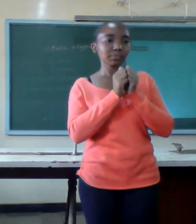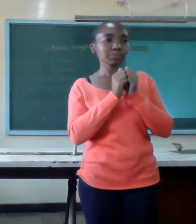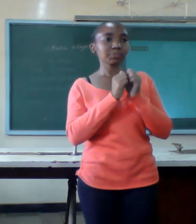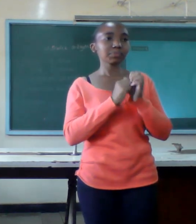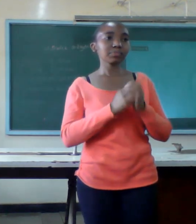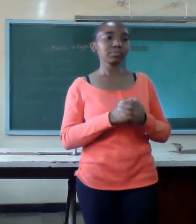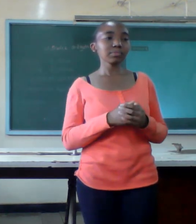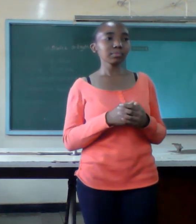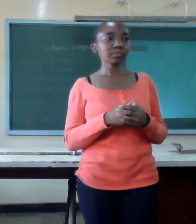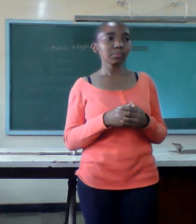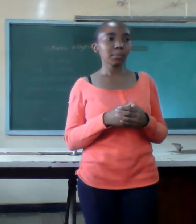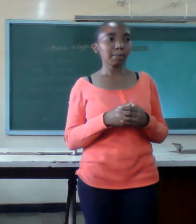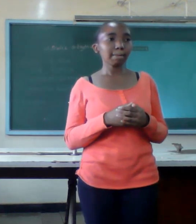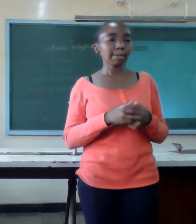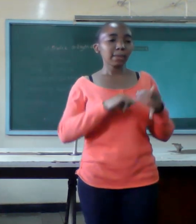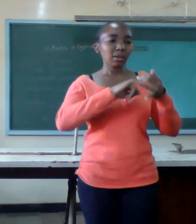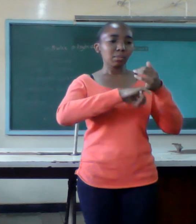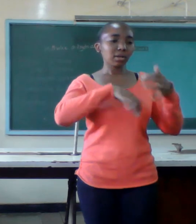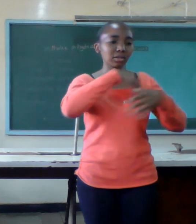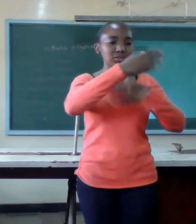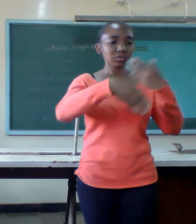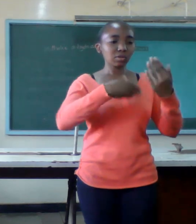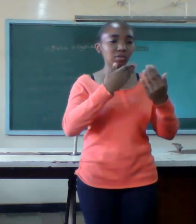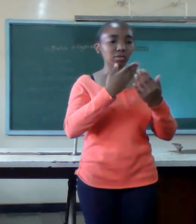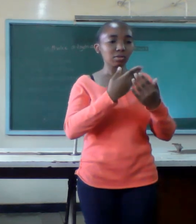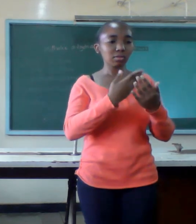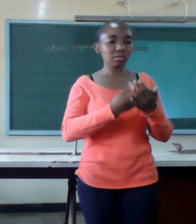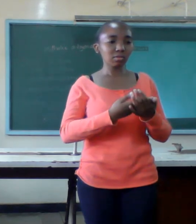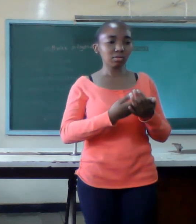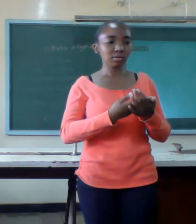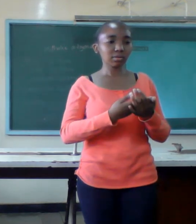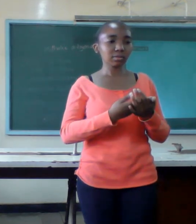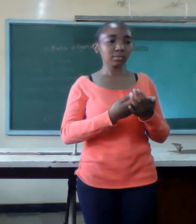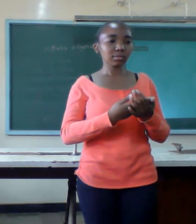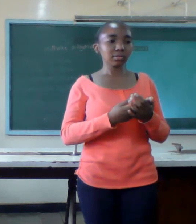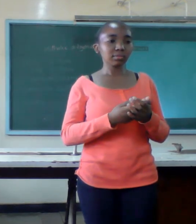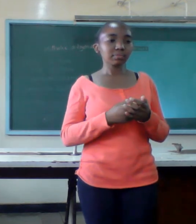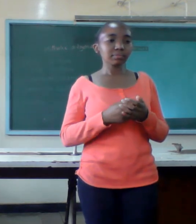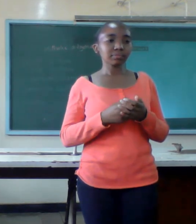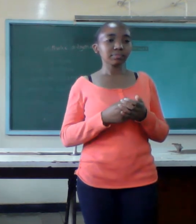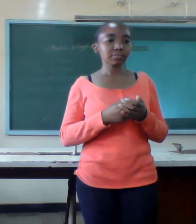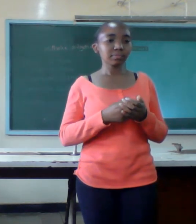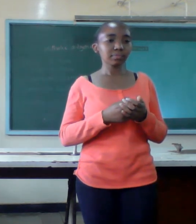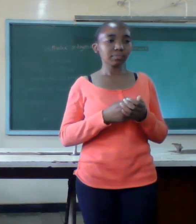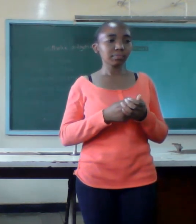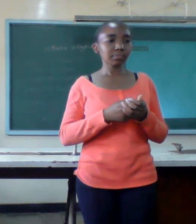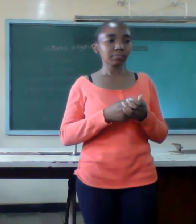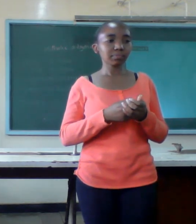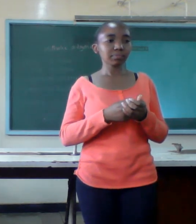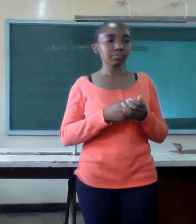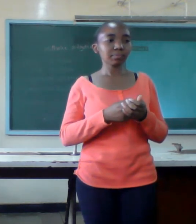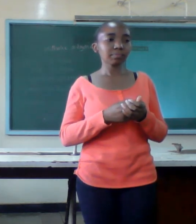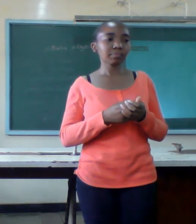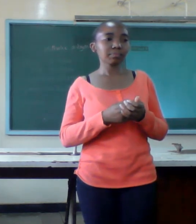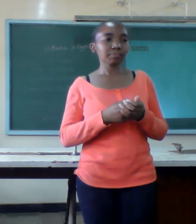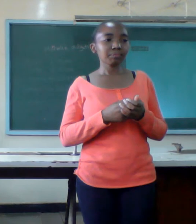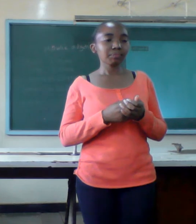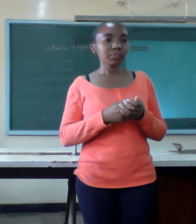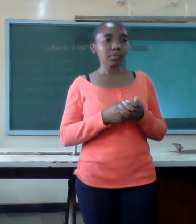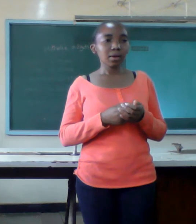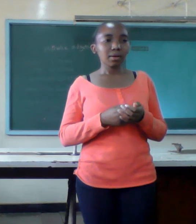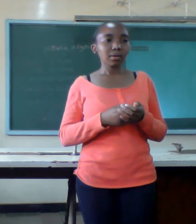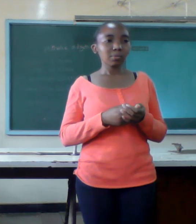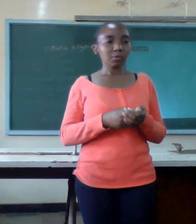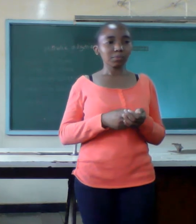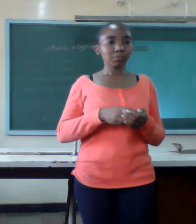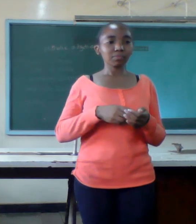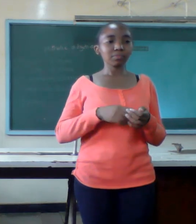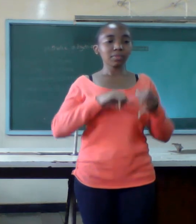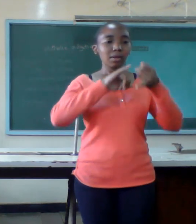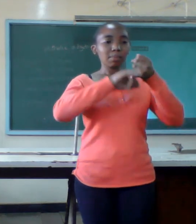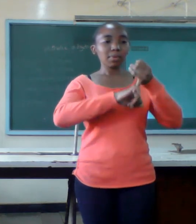every marriage has a price to pay marriage is like a bank account it is the money